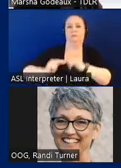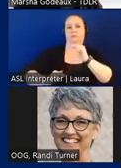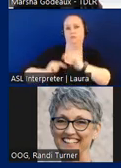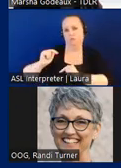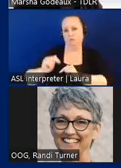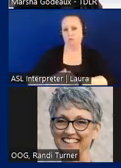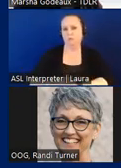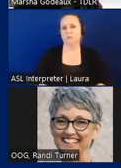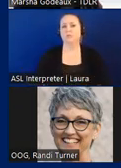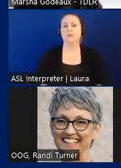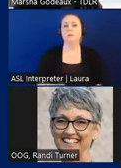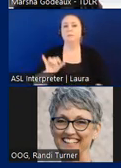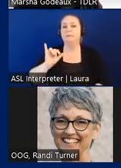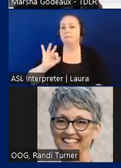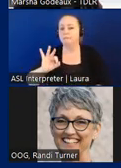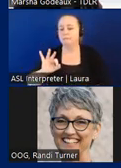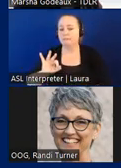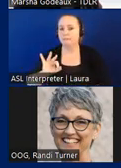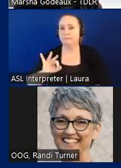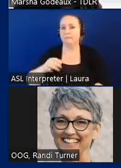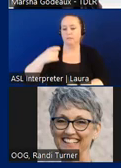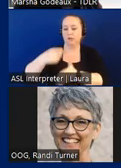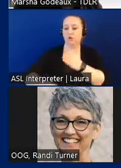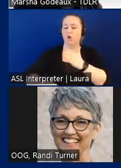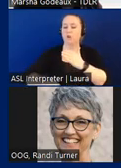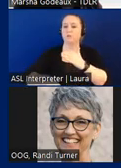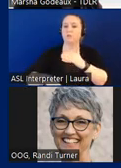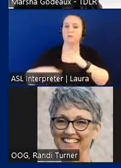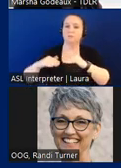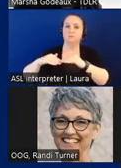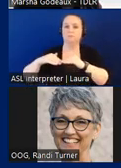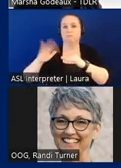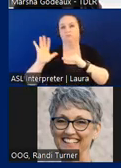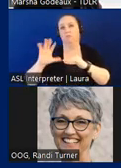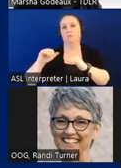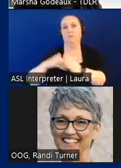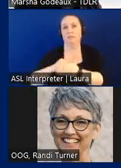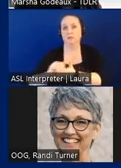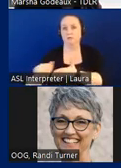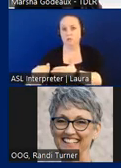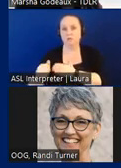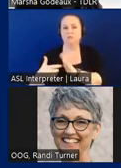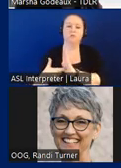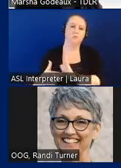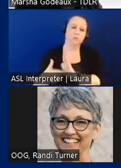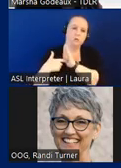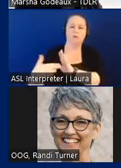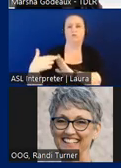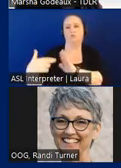but if construction costs comes to 50,000 or more, it's it is required to be registered with TDLR,